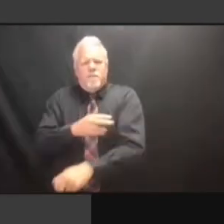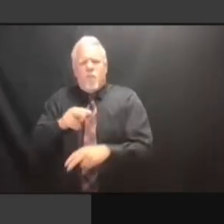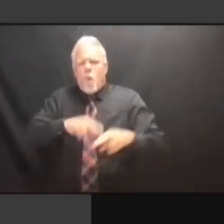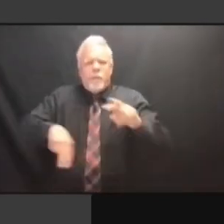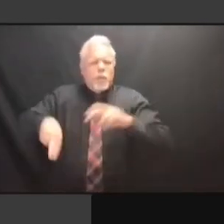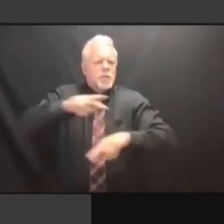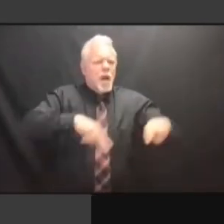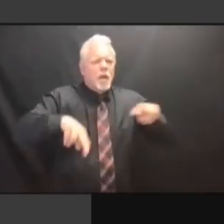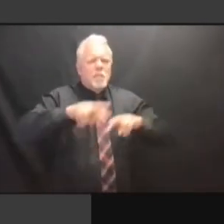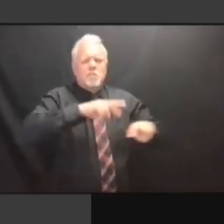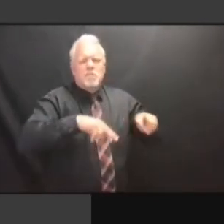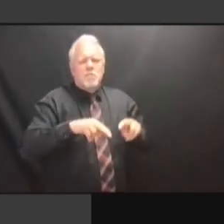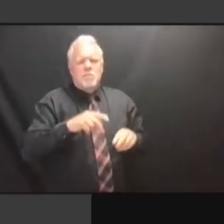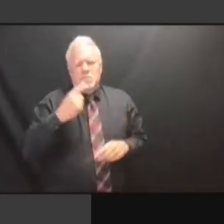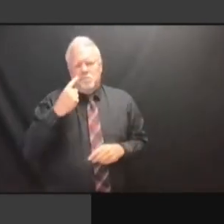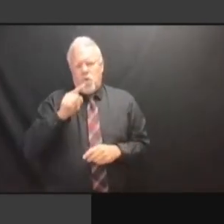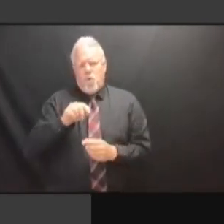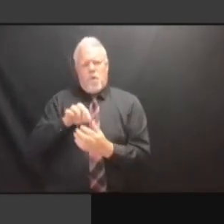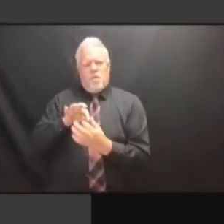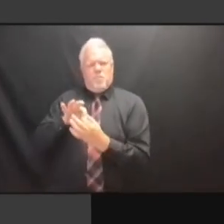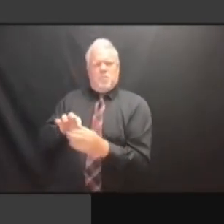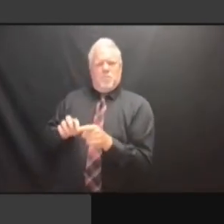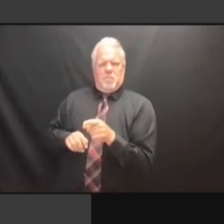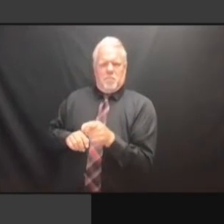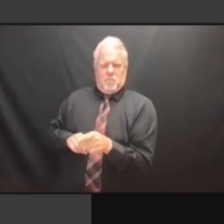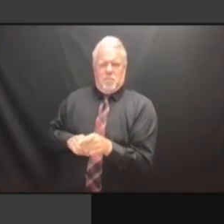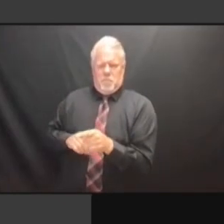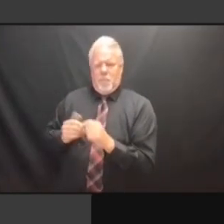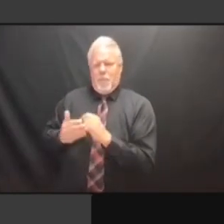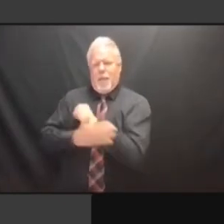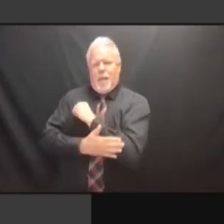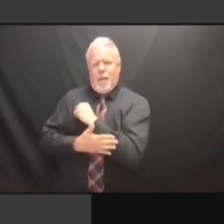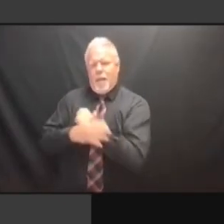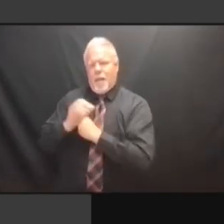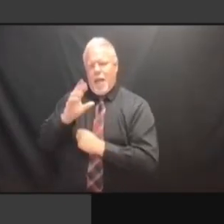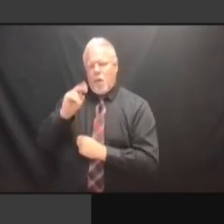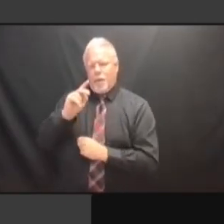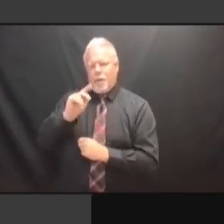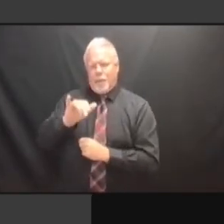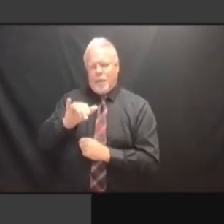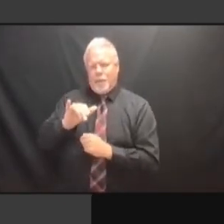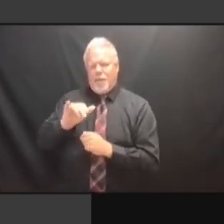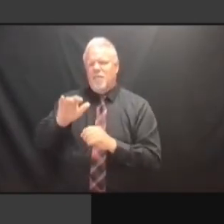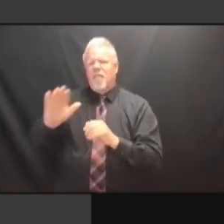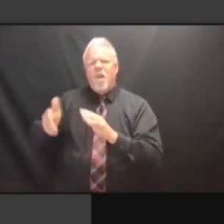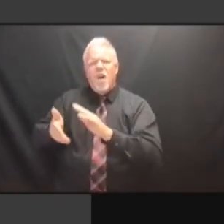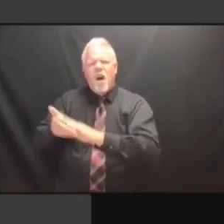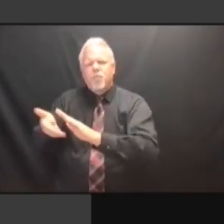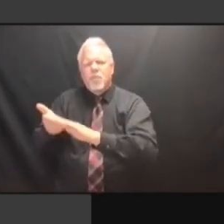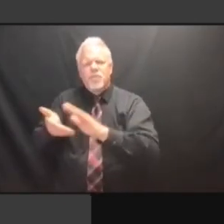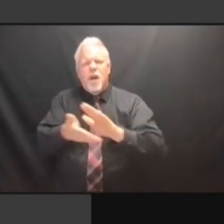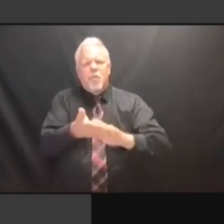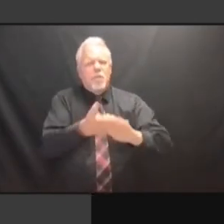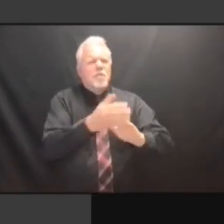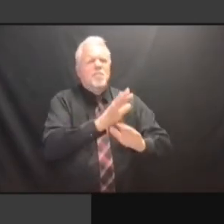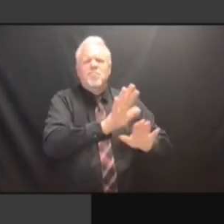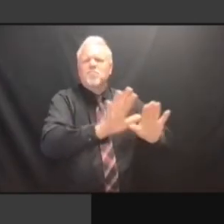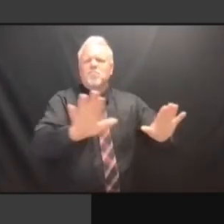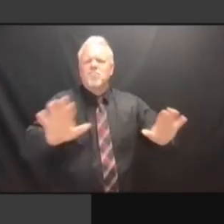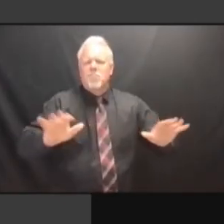ON HOW TO IMPROVE THE OVERSIGHT ON -- OF ON HOW TO IMPROVE THE OVERSIGHT ON -- OF THE ON HOW TO IMPROVE THE OVERSIGHT ON -- OF THE COUNTY ON HOW TO IMPROVE THE OVERSIGHT ON -- OF THE COUNTY OPERATIONS, ON -- OF THE COUNTY OPERATIONS, ON -- OF THE COUNTY OPERATIONS, WHICH ON -- OF THE COUNTY OPERATIONS, WHICH IS ON -- OF THE COUNTY OPERATIONS, WHICH IS DIFFICULT, ON -- OF THE COUNTY OPERATIONS, WHICH IS DIFFICULT, BECAUSE ON -- OF THE COUNTY OPERATIONS, WHICH IS DIFFICULT, BECAUSE THE WHICH IS DIFFICULT, BECAUSE THE WHICH IS DIFFICULT, BECAUSE THE COUNTIES